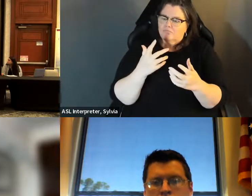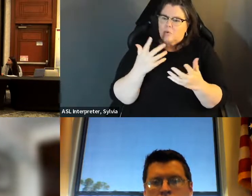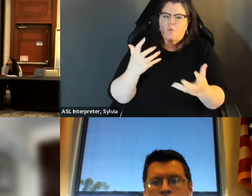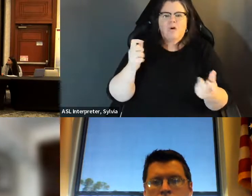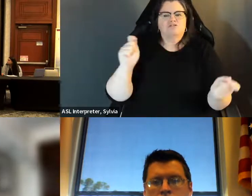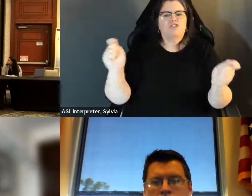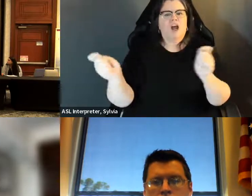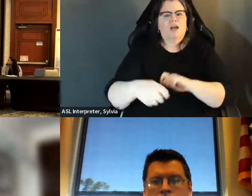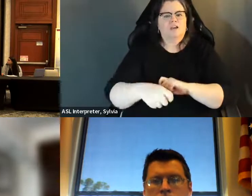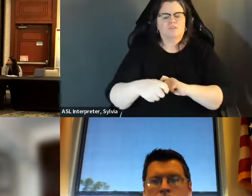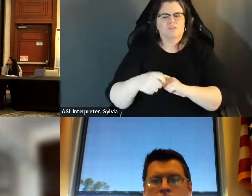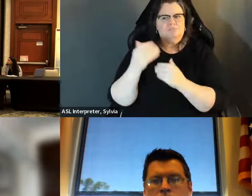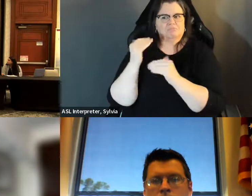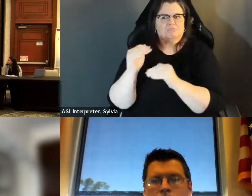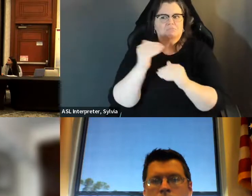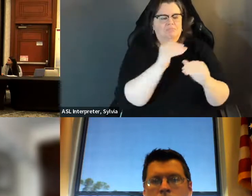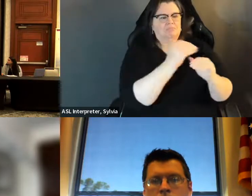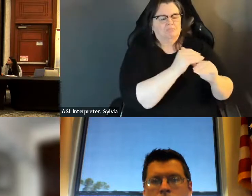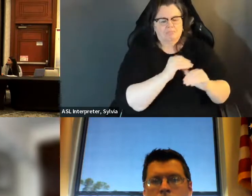seeing a step-by-step, state by state effort to dismantle